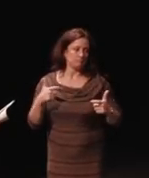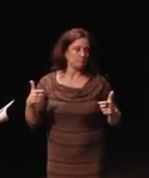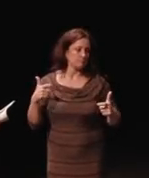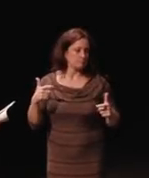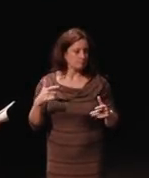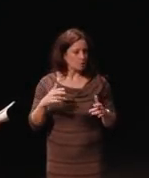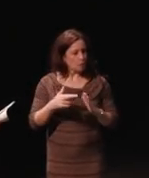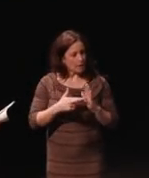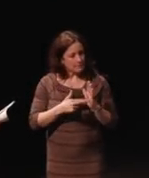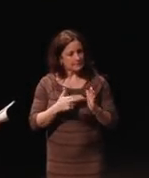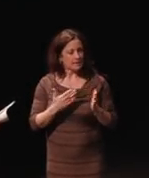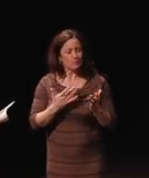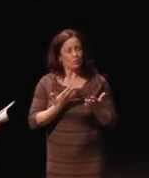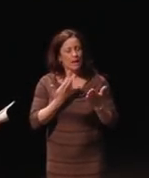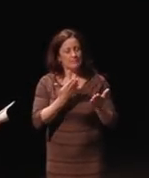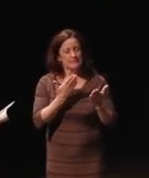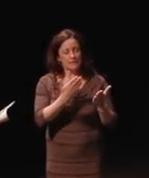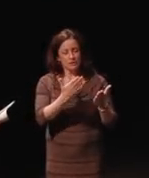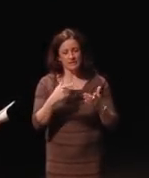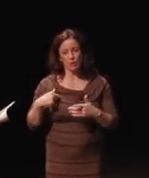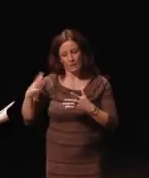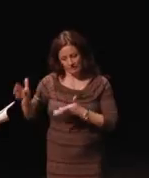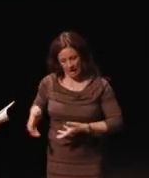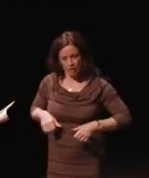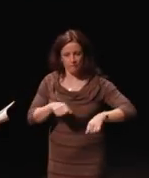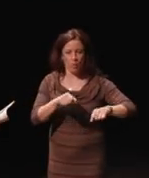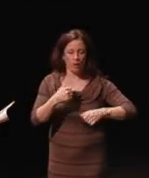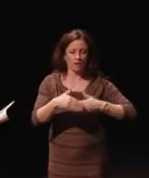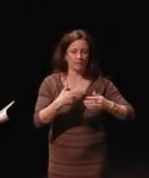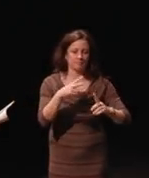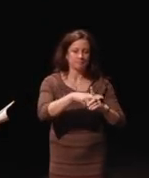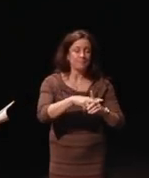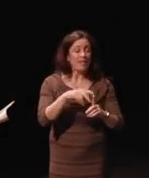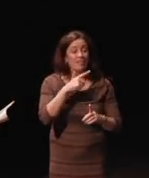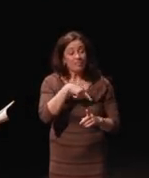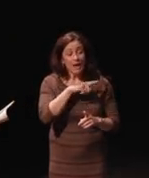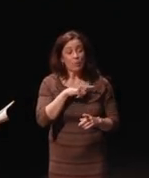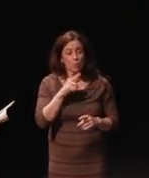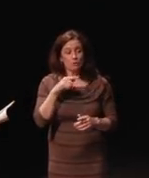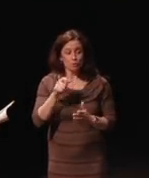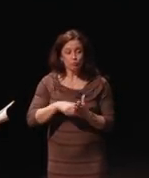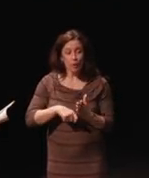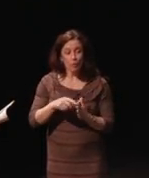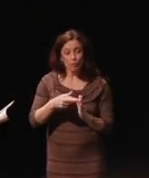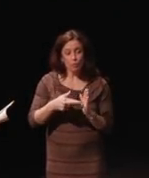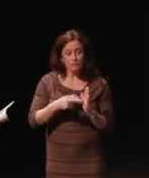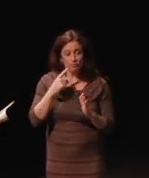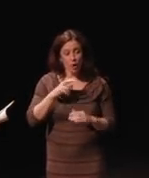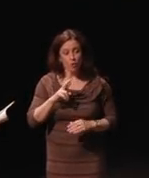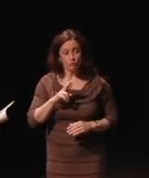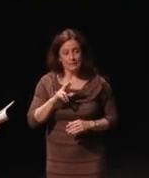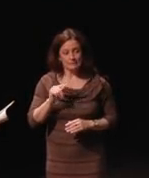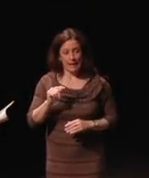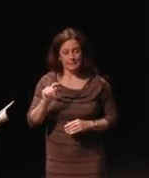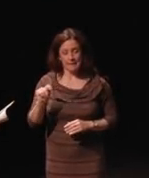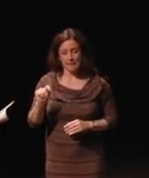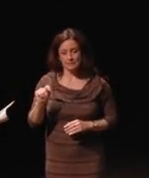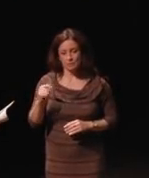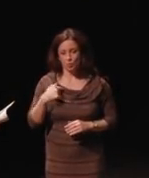we've carried forward on. They were the ones that really pretty much wrote the rules for real time text. We've followed very much what they had